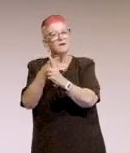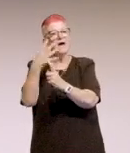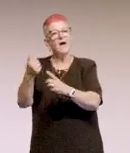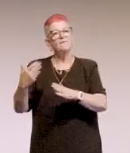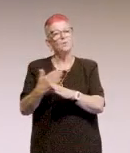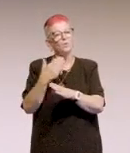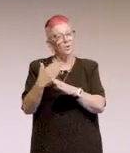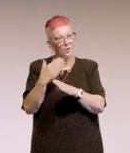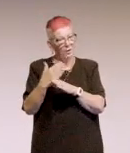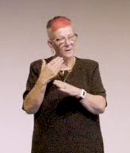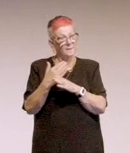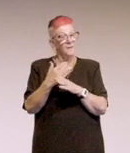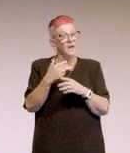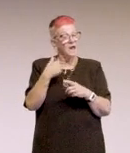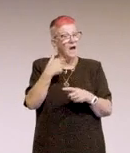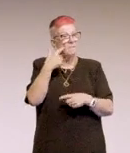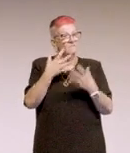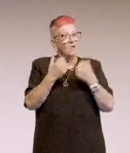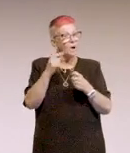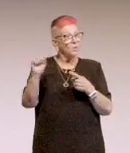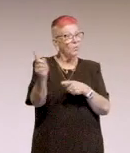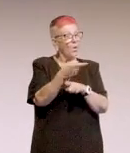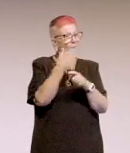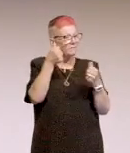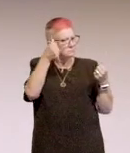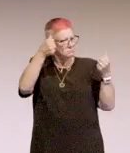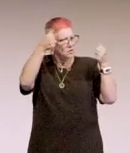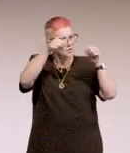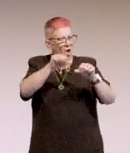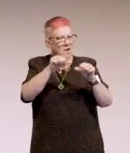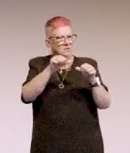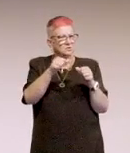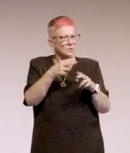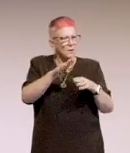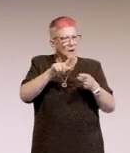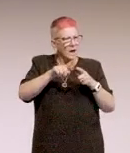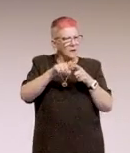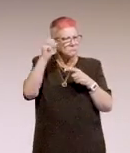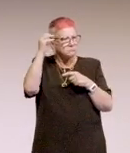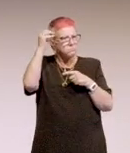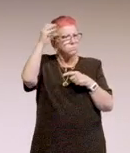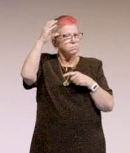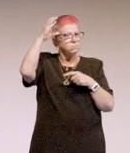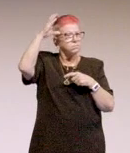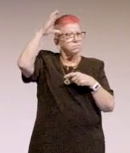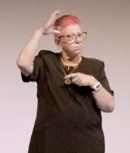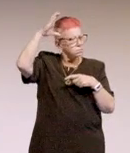And I'm finding that the knowledge is increasing rapidly. There's been a few of the BAs that are, were really interested in coming to this,